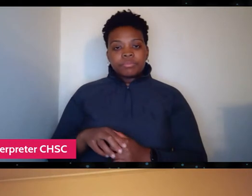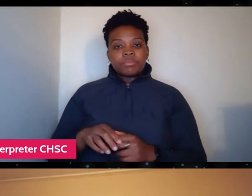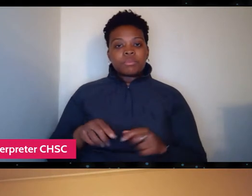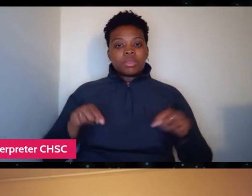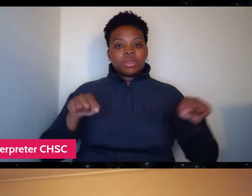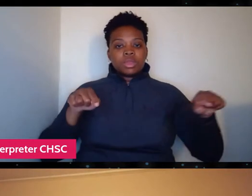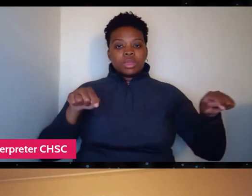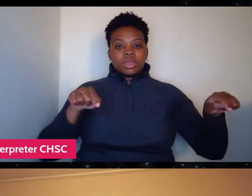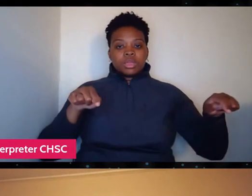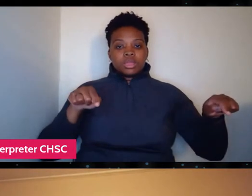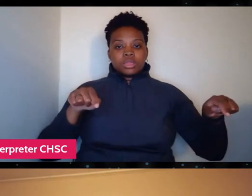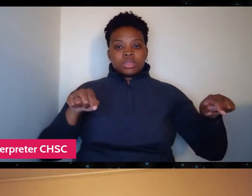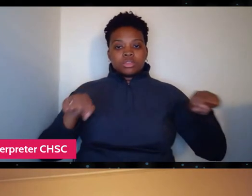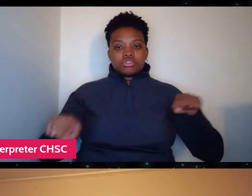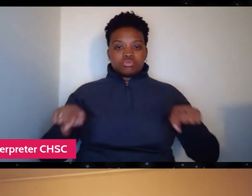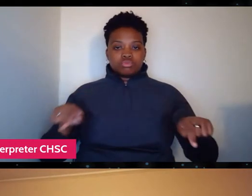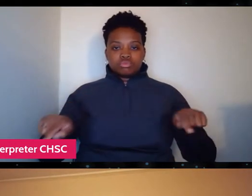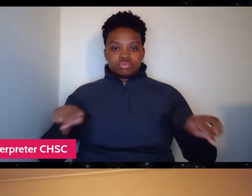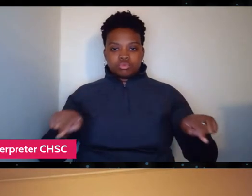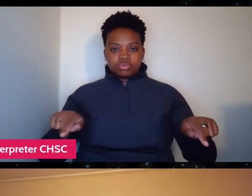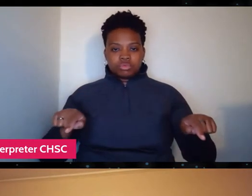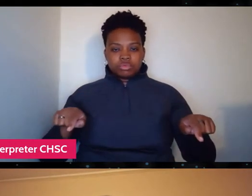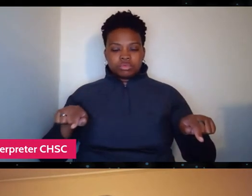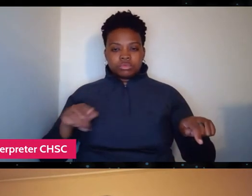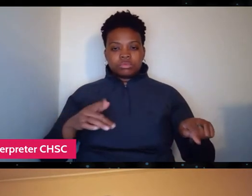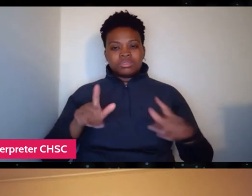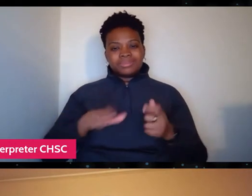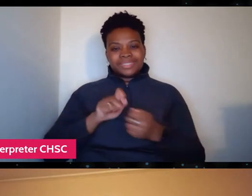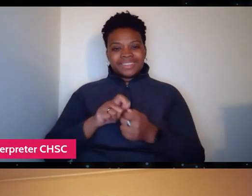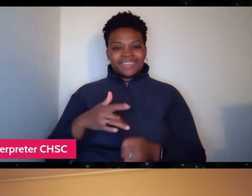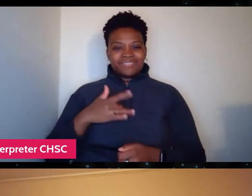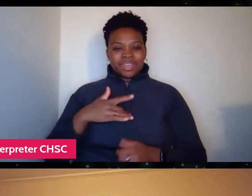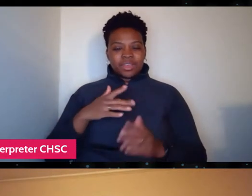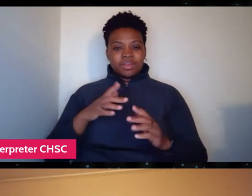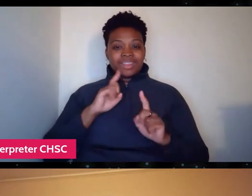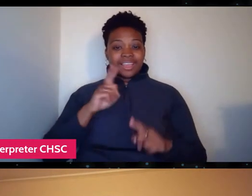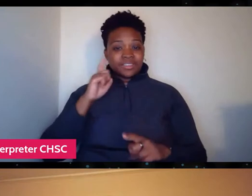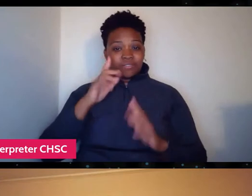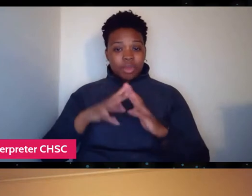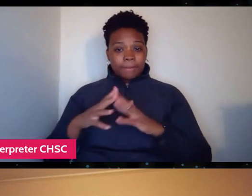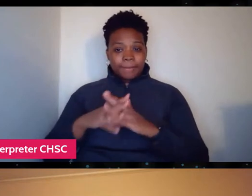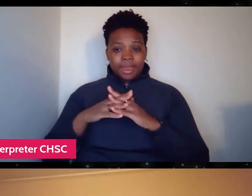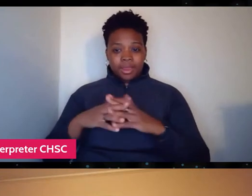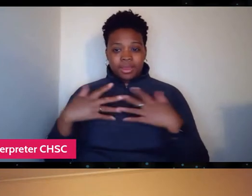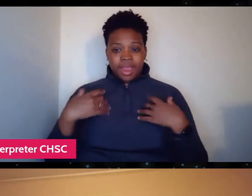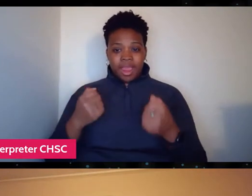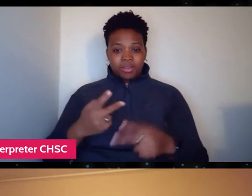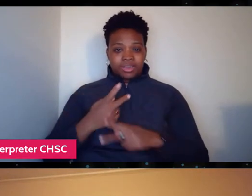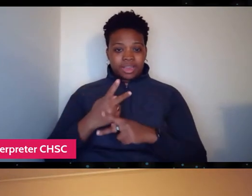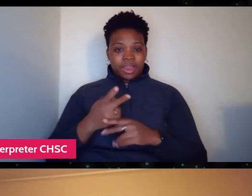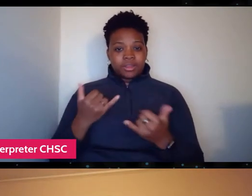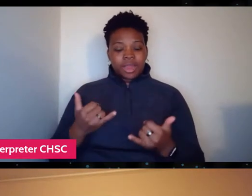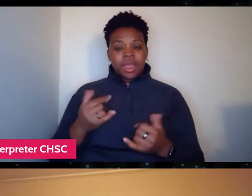is the answer for American healthcare at this time? And what should we be writing our congressmen and women about?